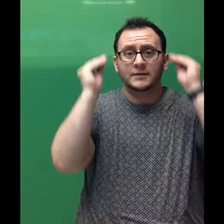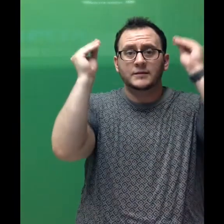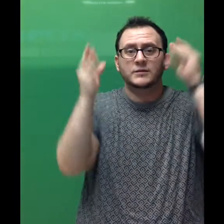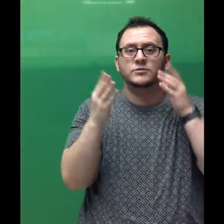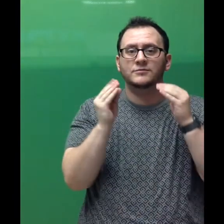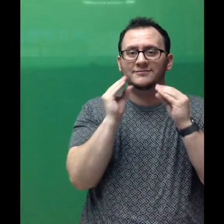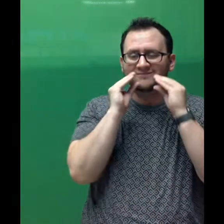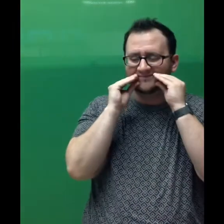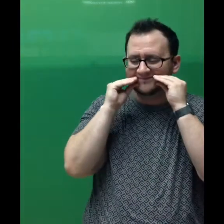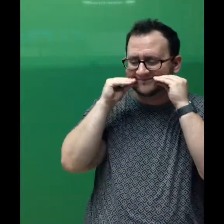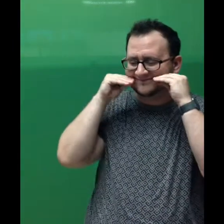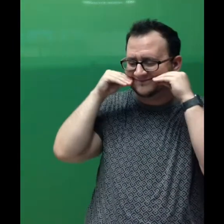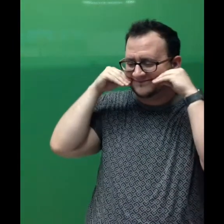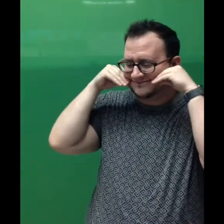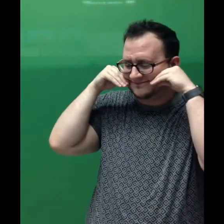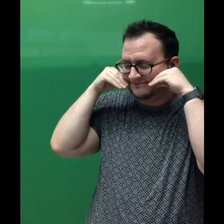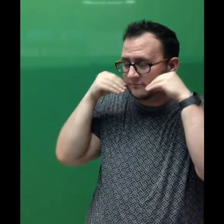Her teacher smiled.